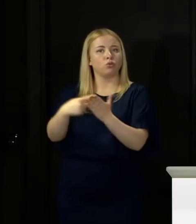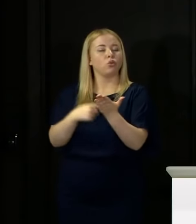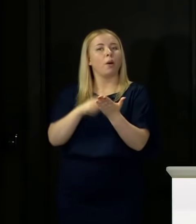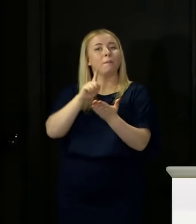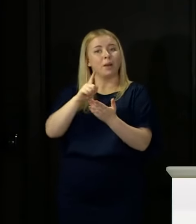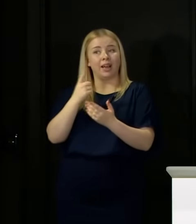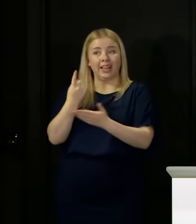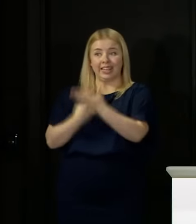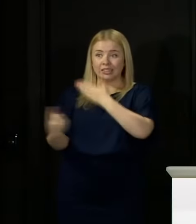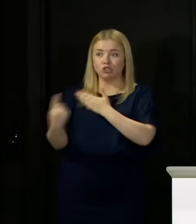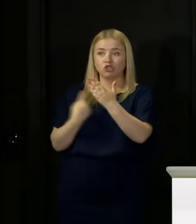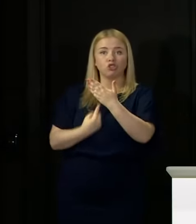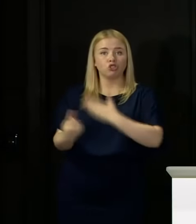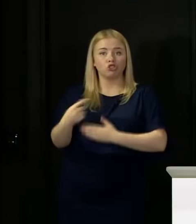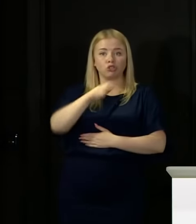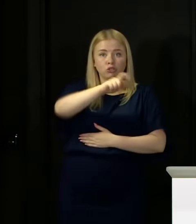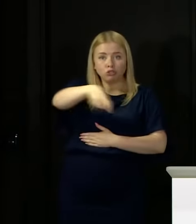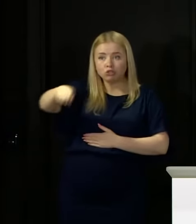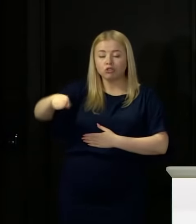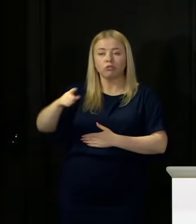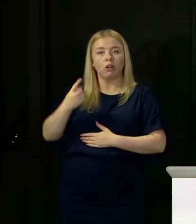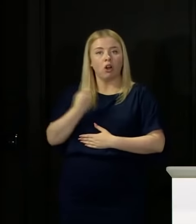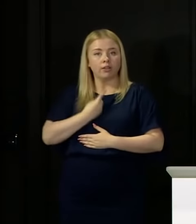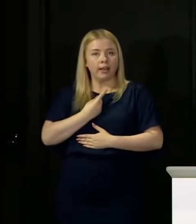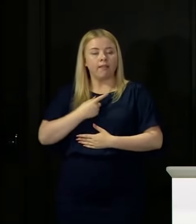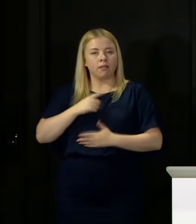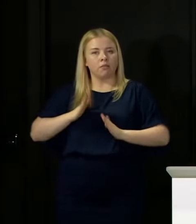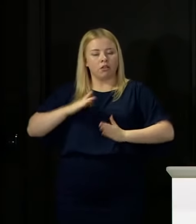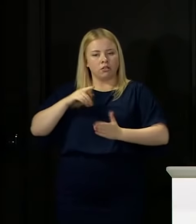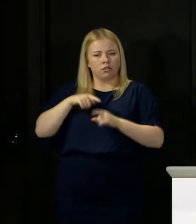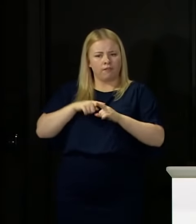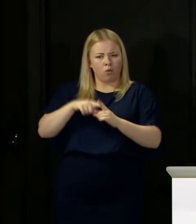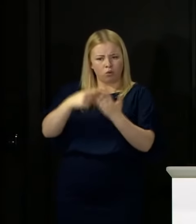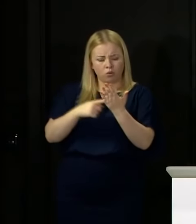a responsibility to make sure that we are abiding by the rules, and if we all do it